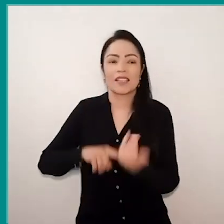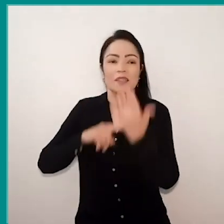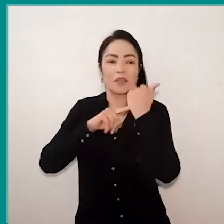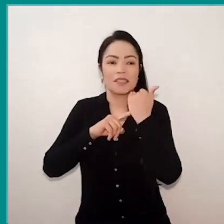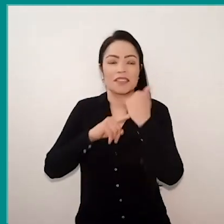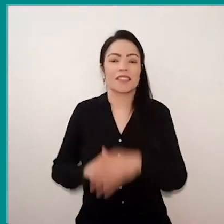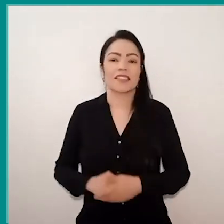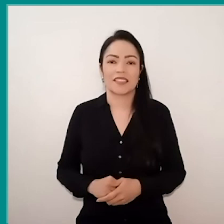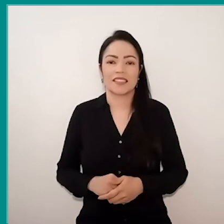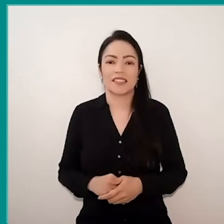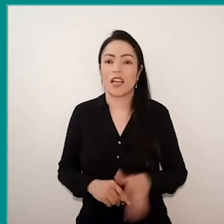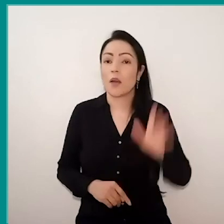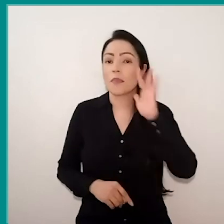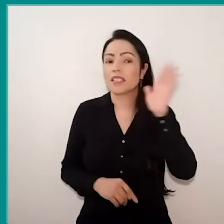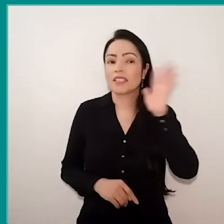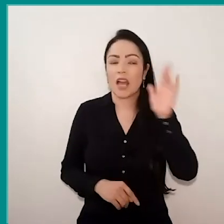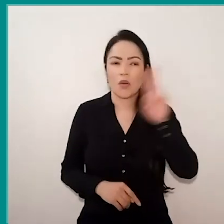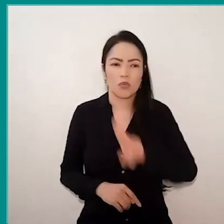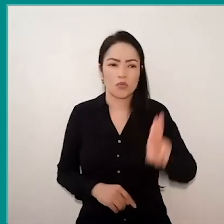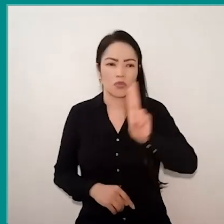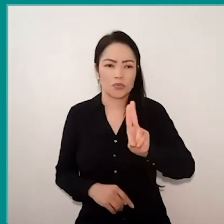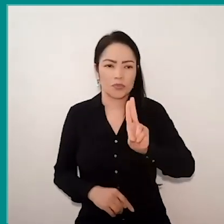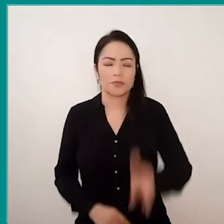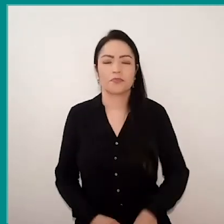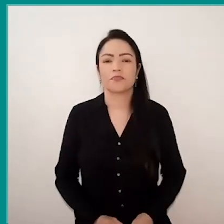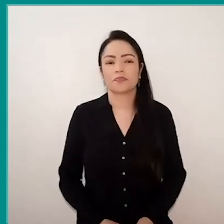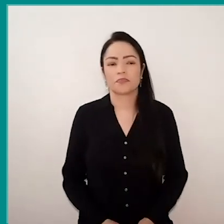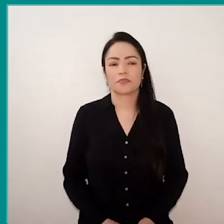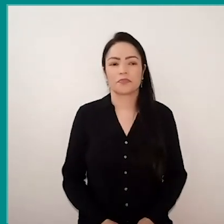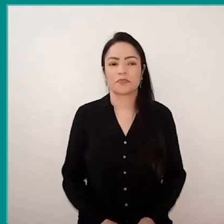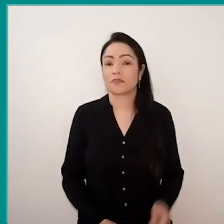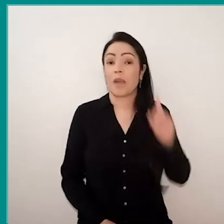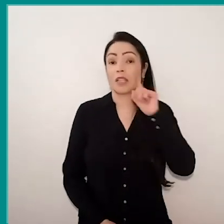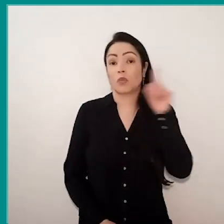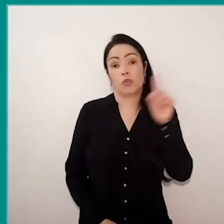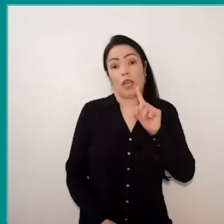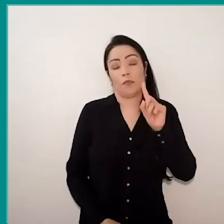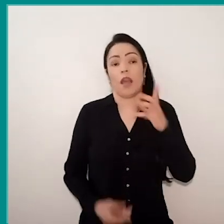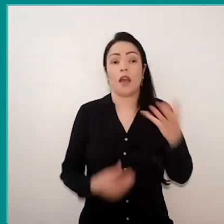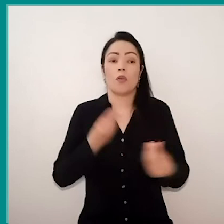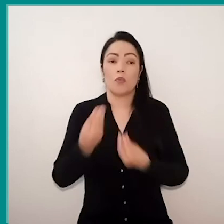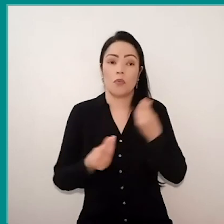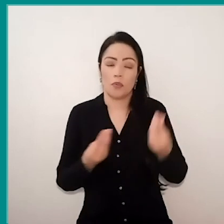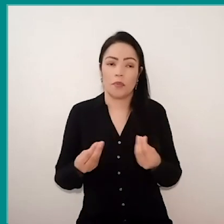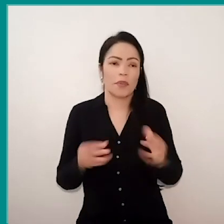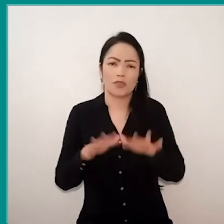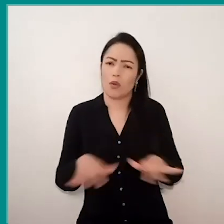and to think about the use." Still we don’t known yet how to make, in fact, as it is in the speech of all of us, isn't it?